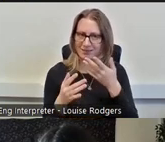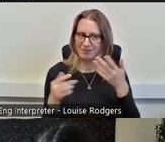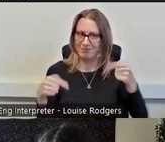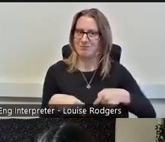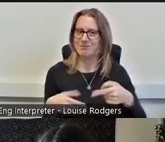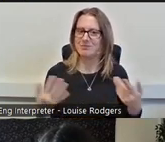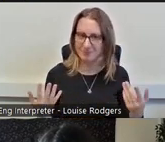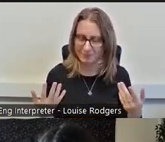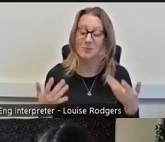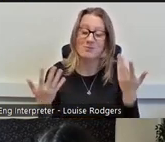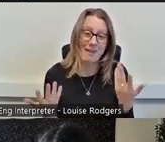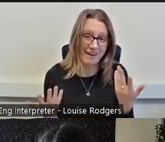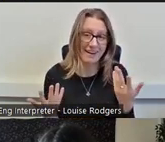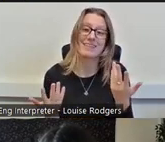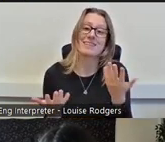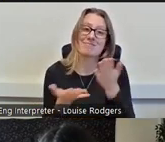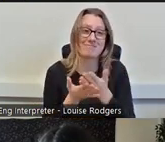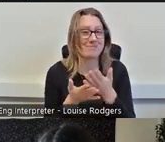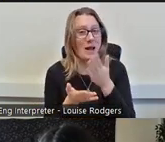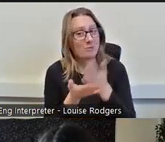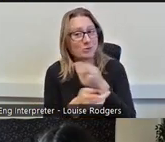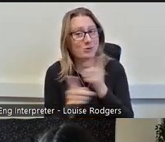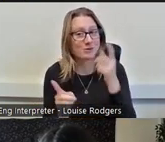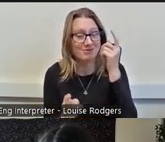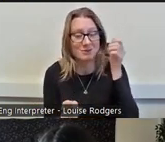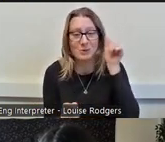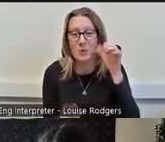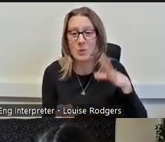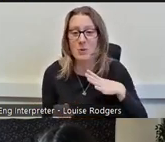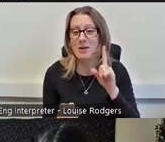but there's not enough working class people in the heritage sector.